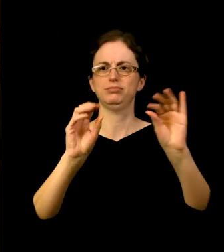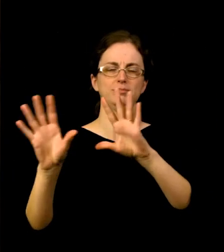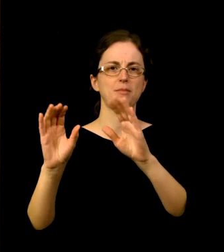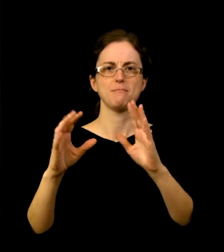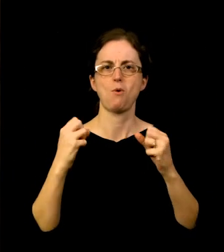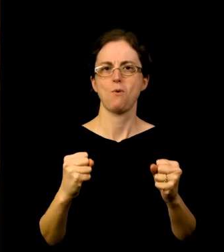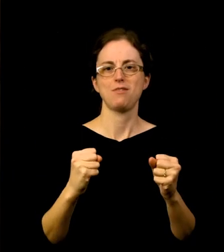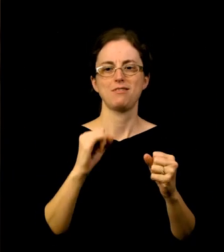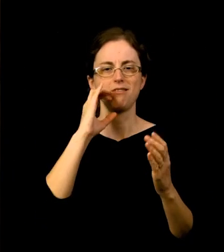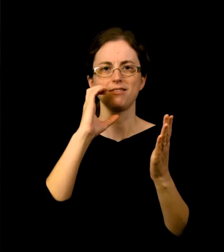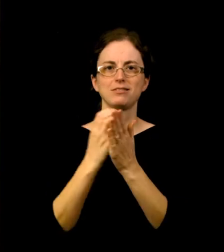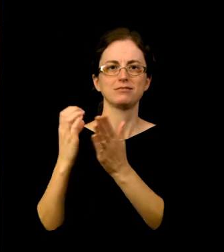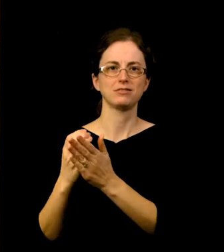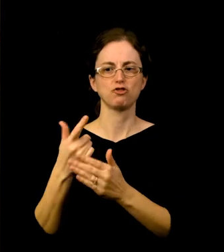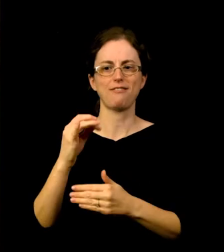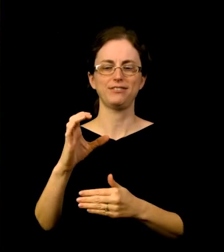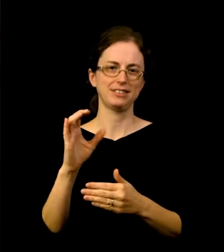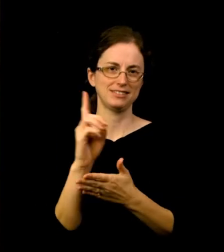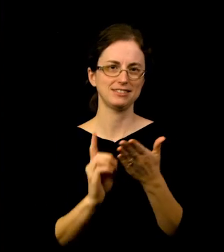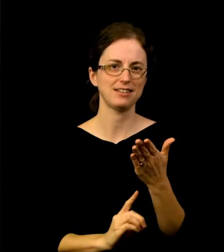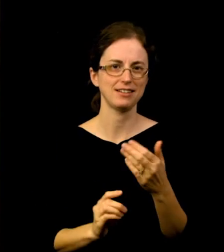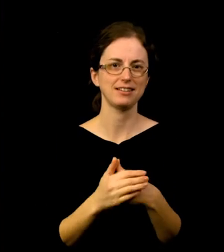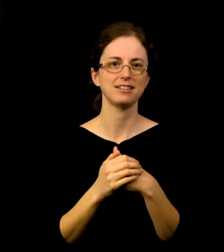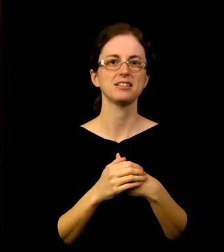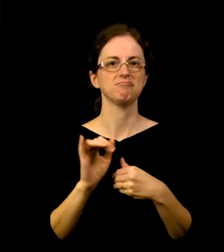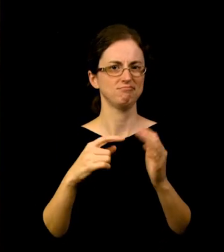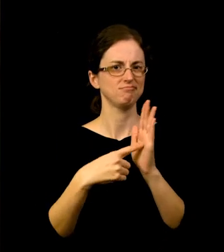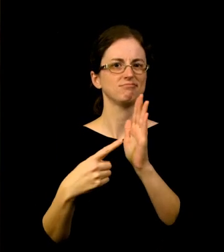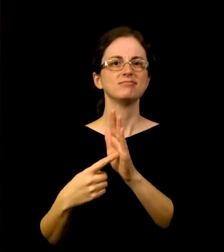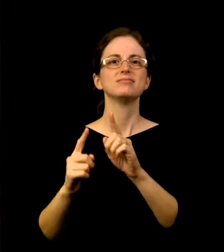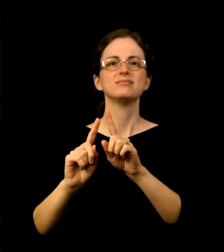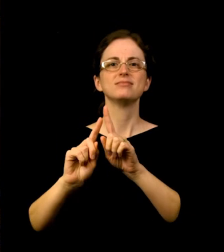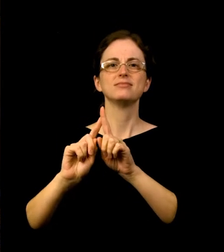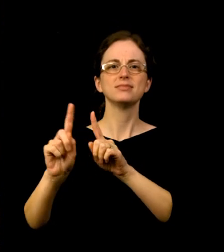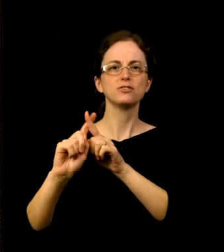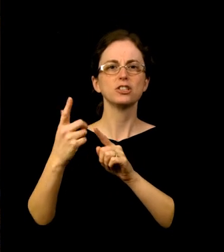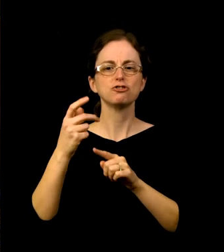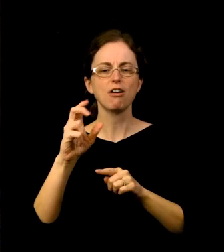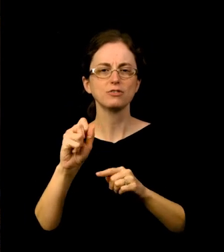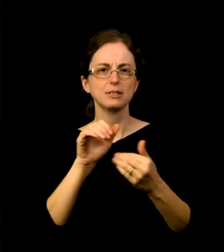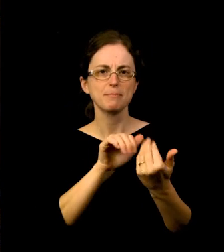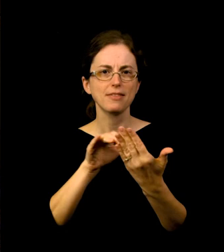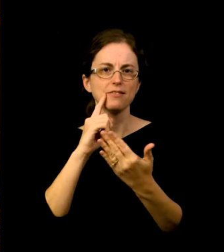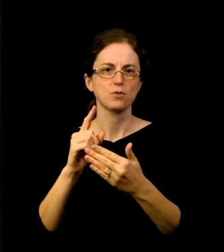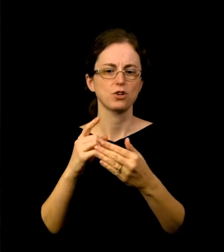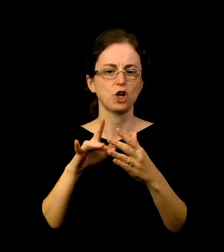This exhibition surveys genres and methods of early Soviet poster design and introduces the most prominent artists of the movement.